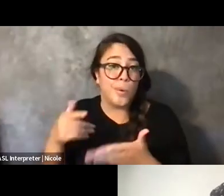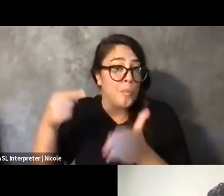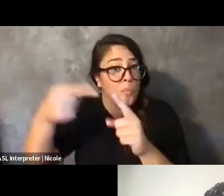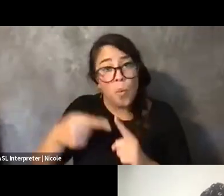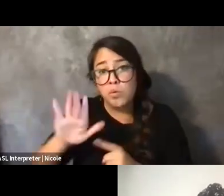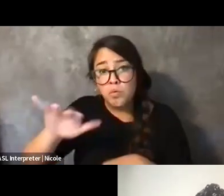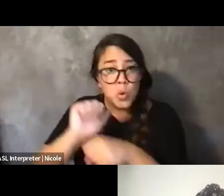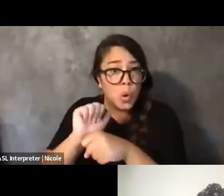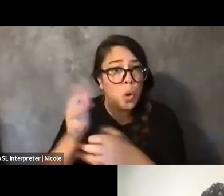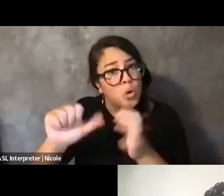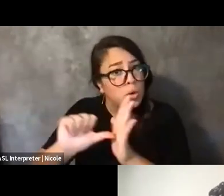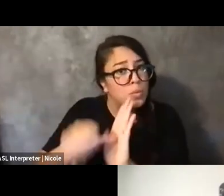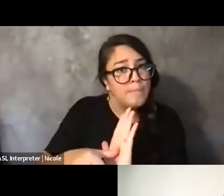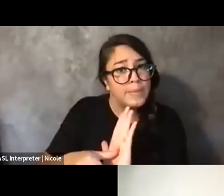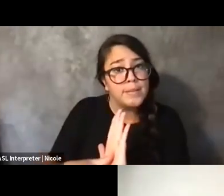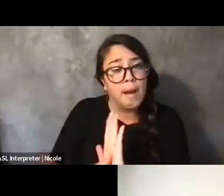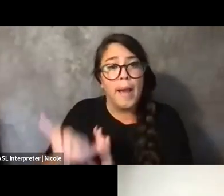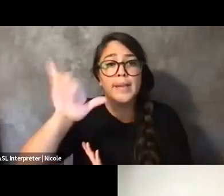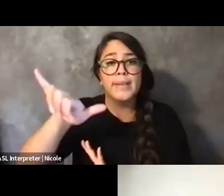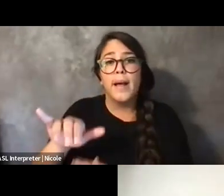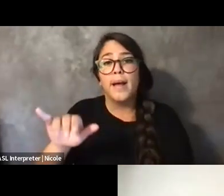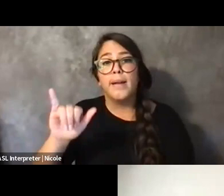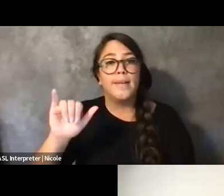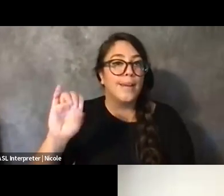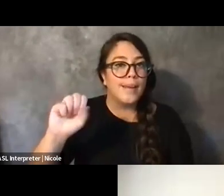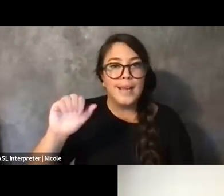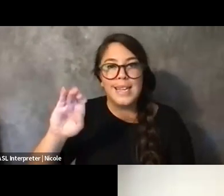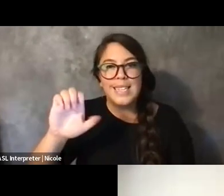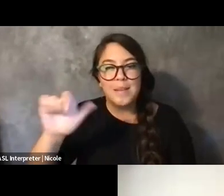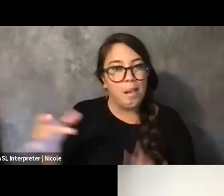like this innovation that Isabella's talking about as like being creative